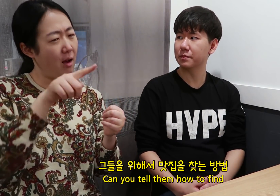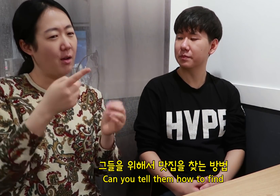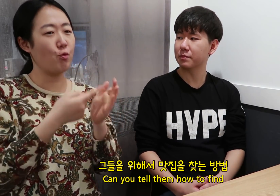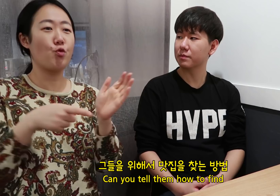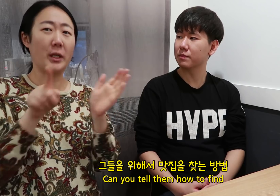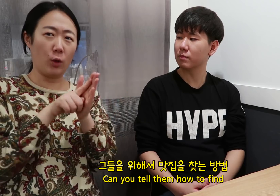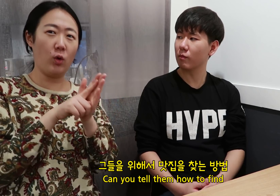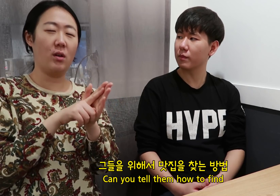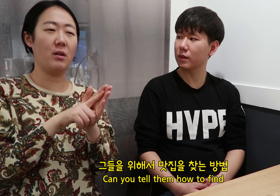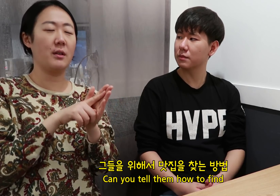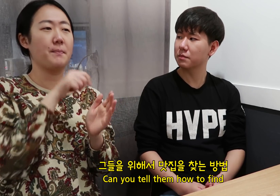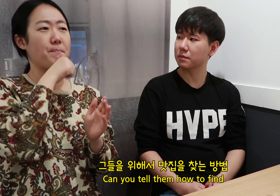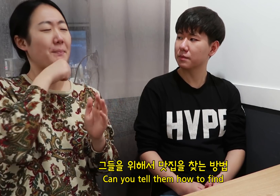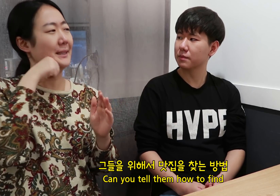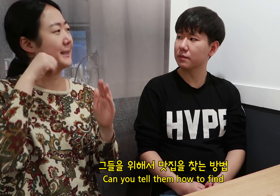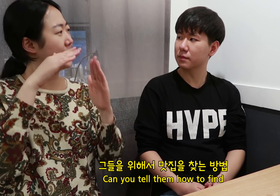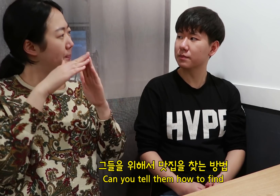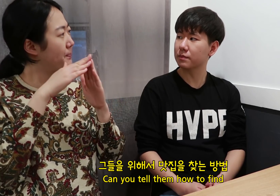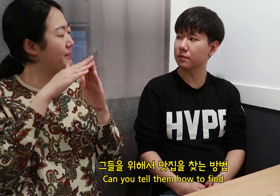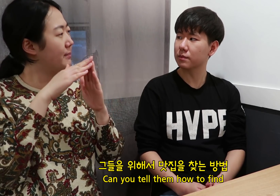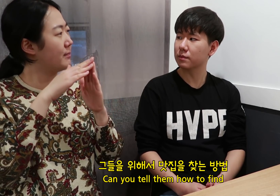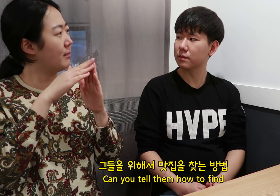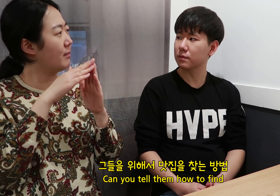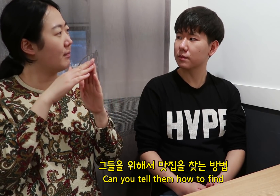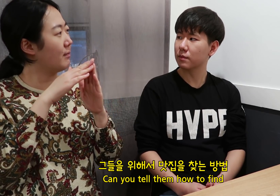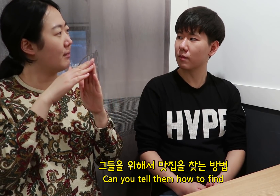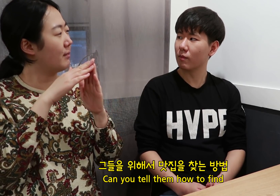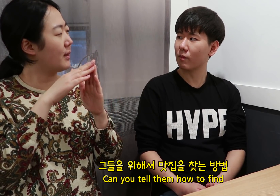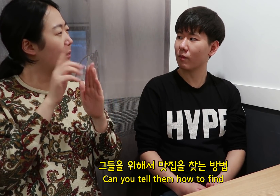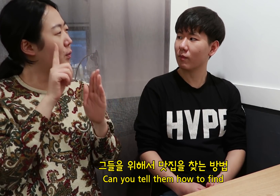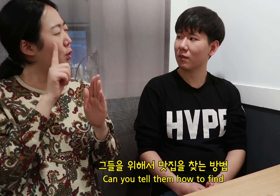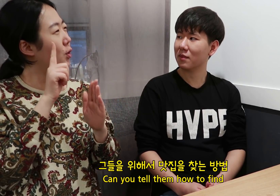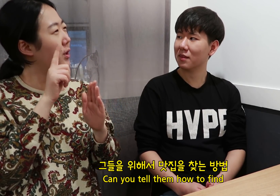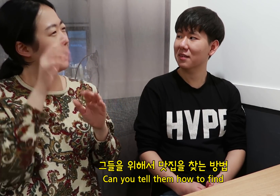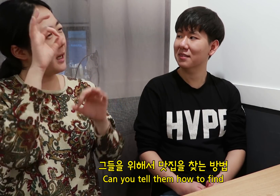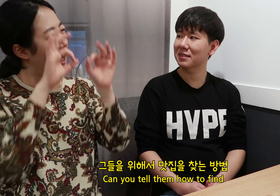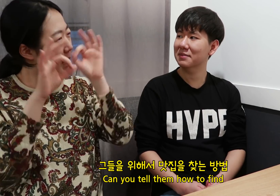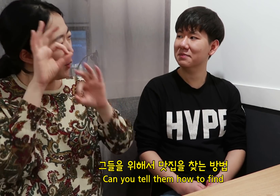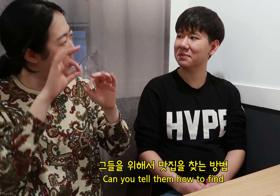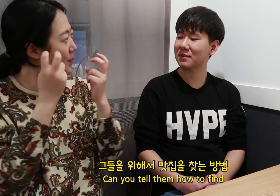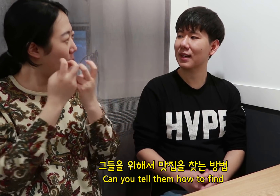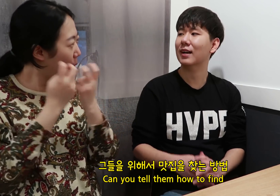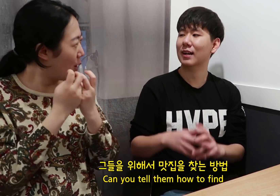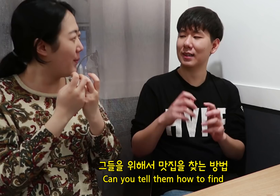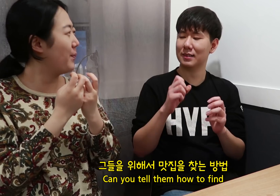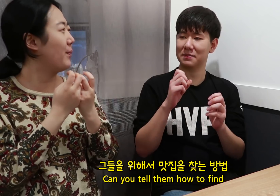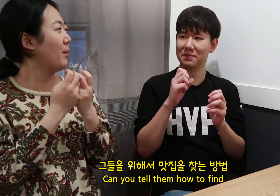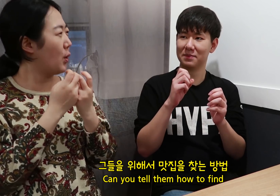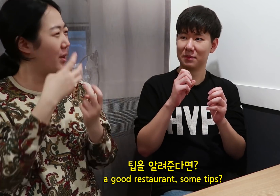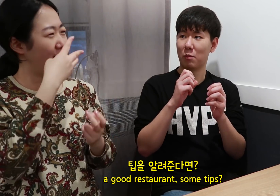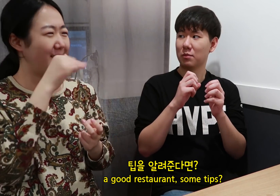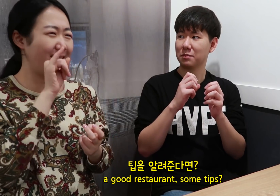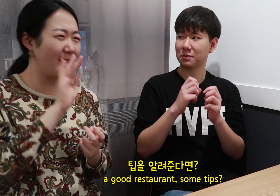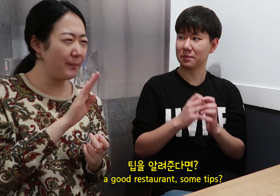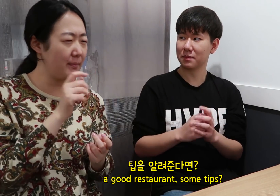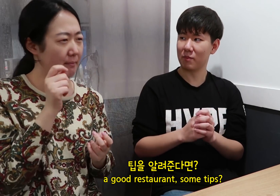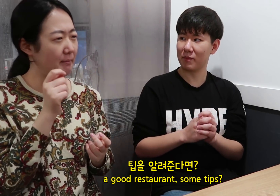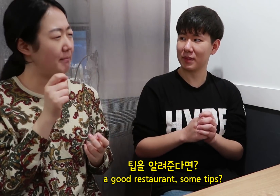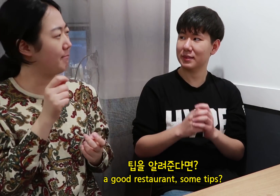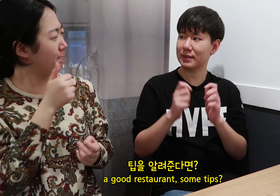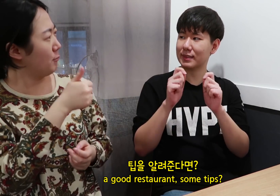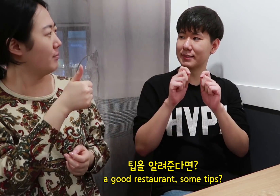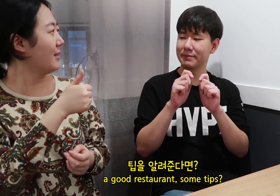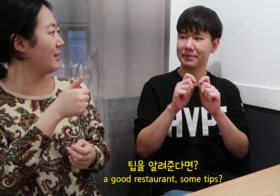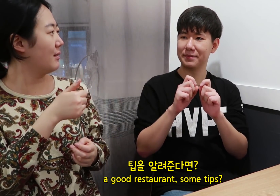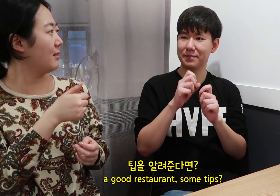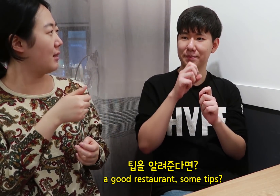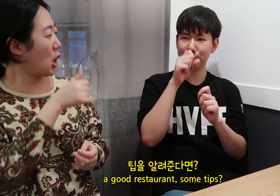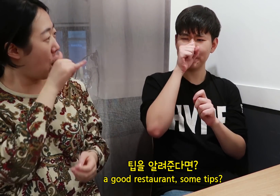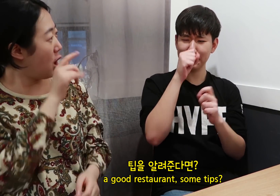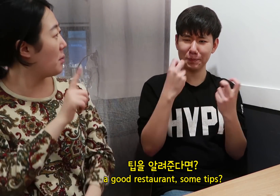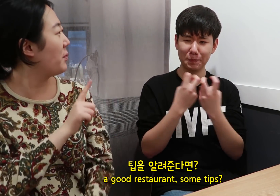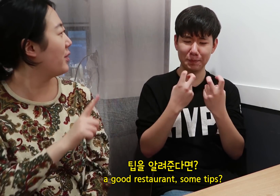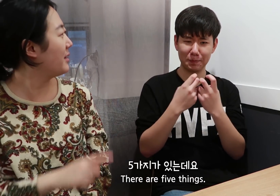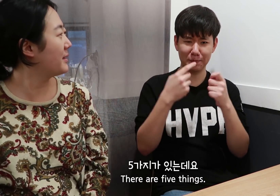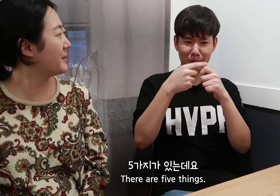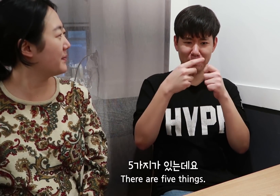Can you tell them how to find a good restaurant, some tips?